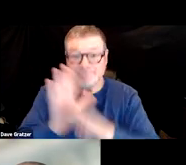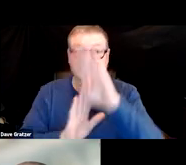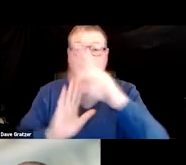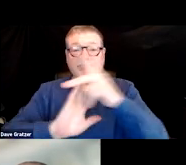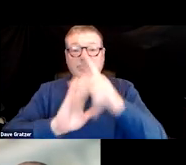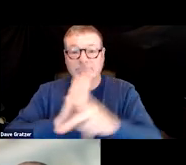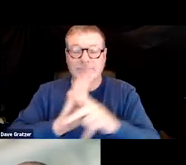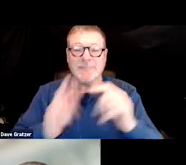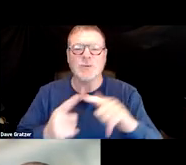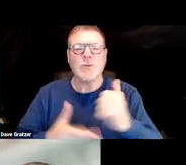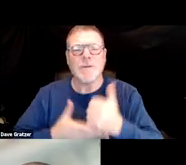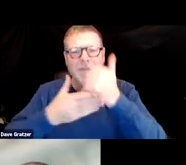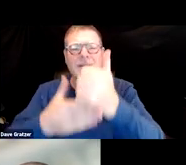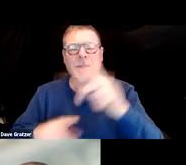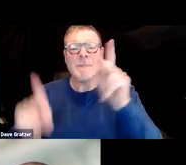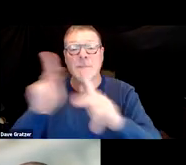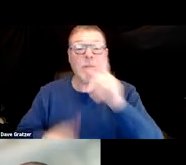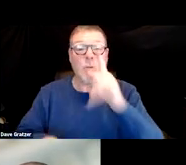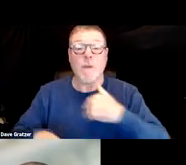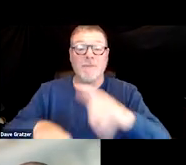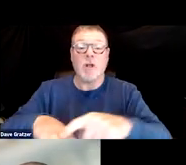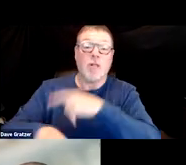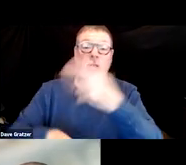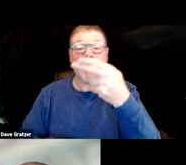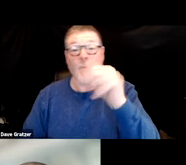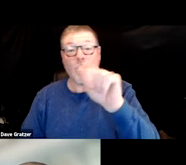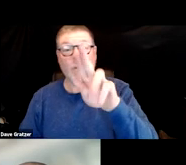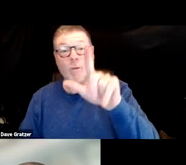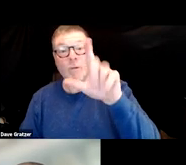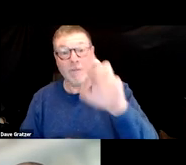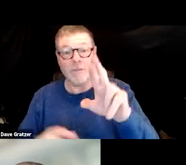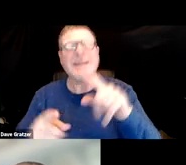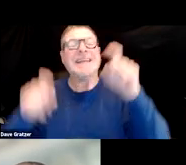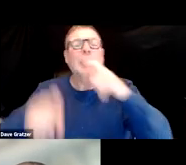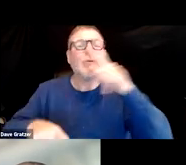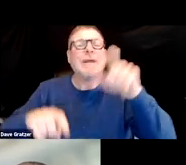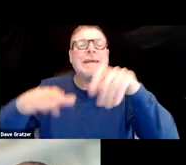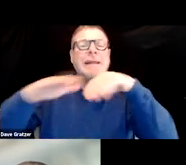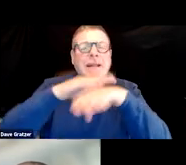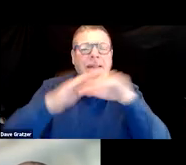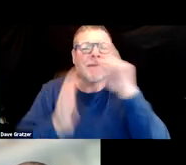designed to help COVID long haulers needing accommodation for school or work,